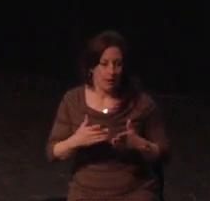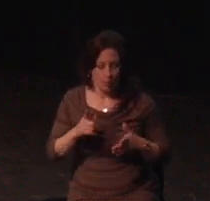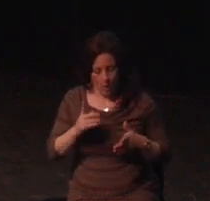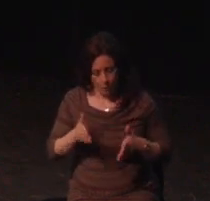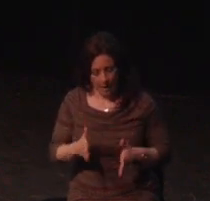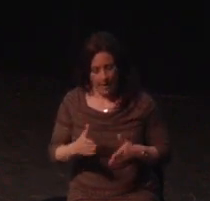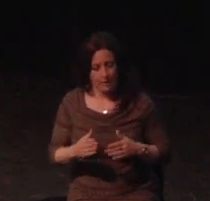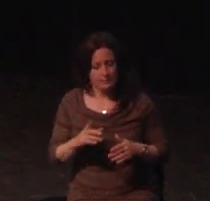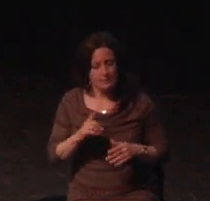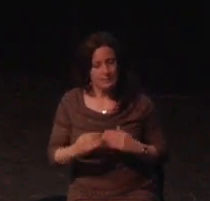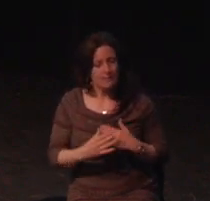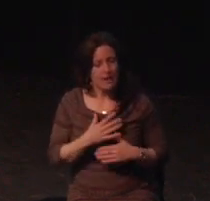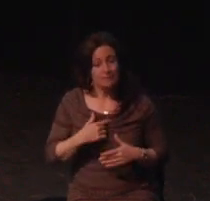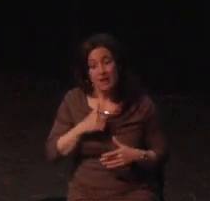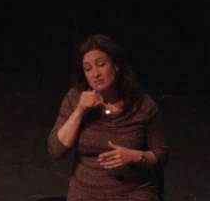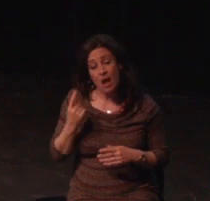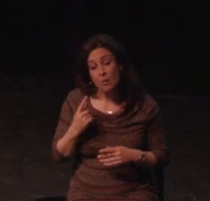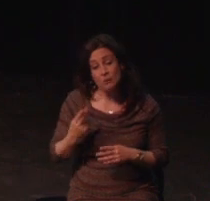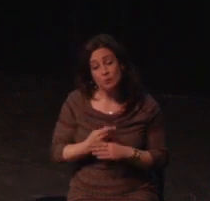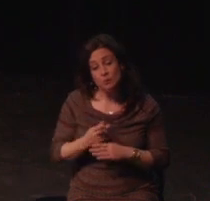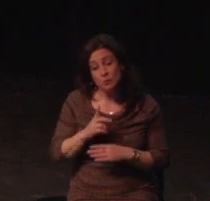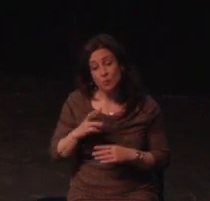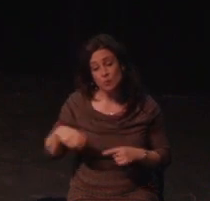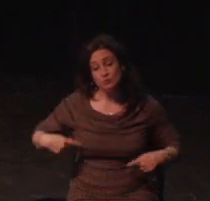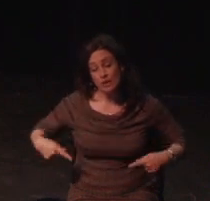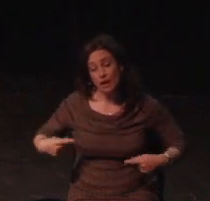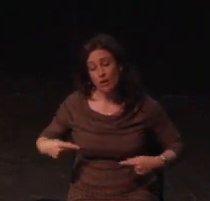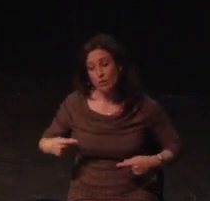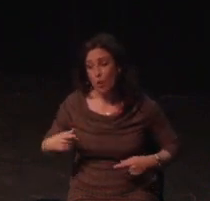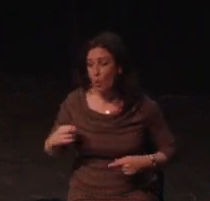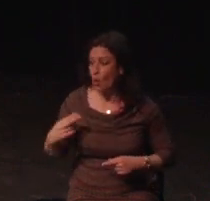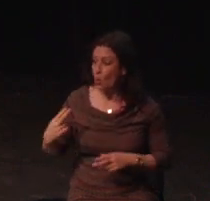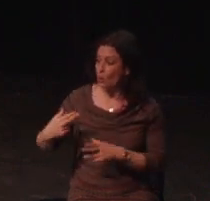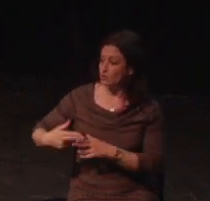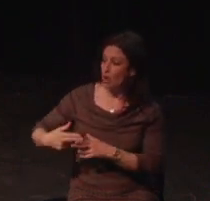When I first tried to play Dishonored, I thought the problem was me,